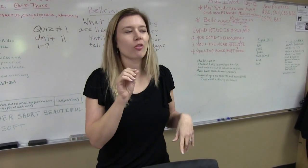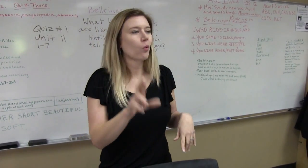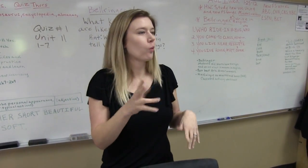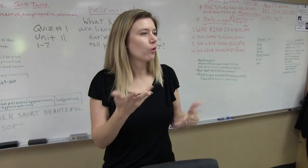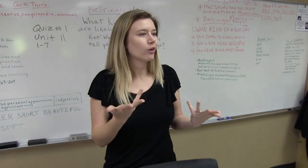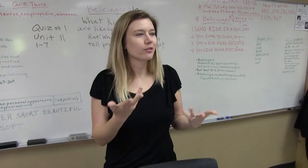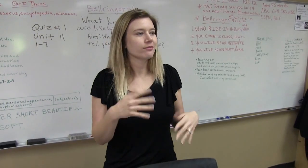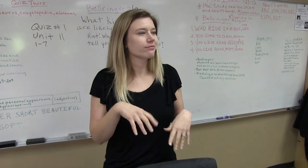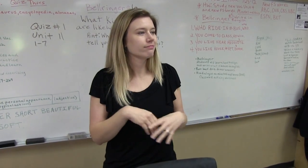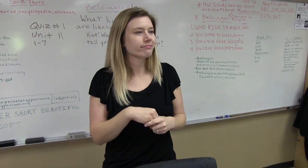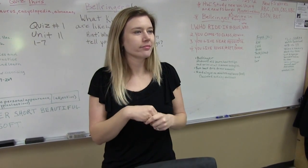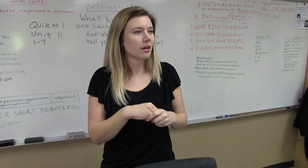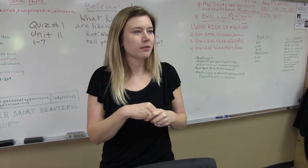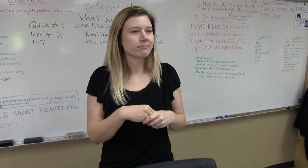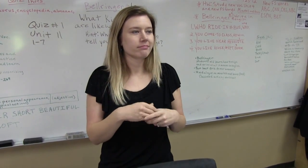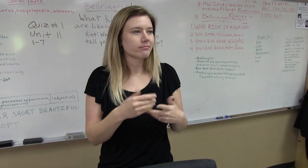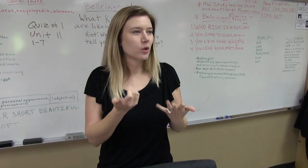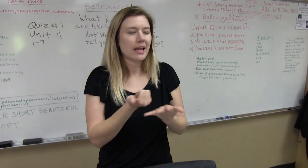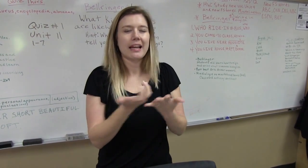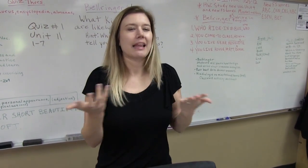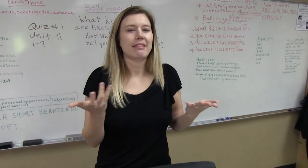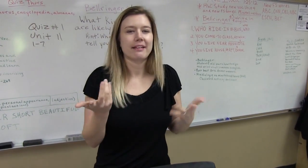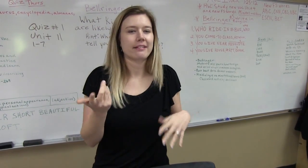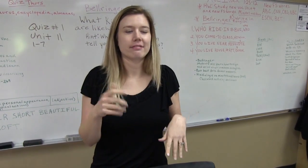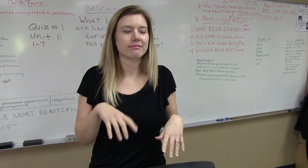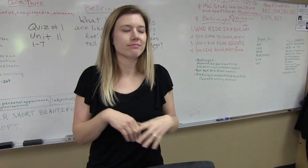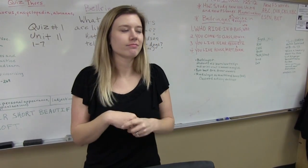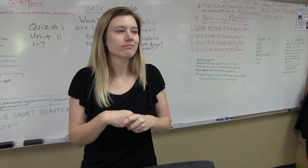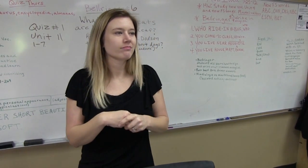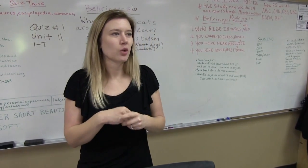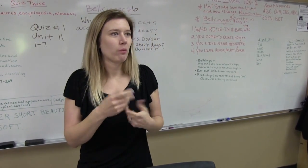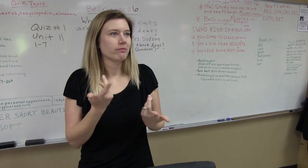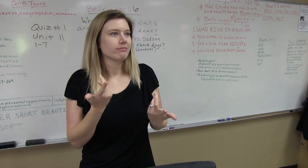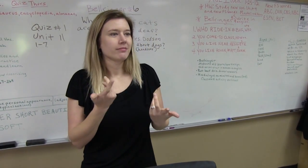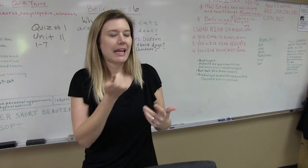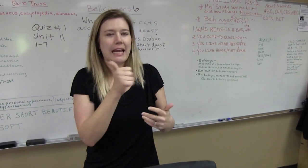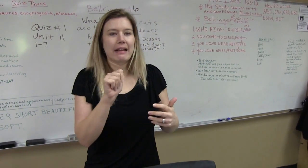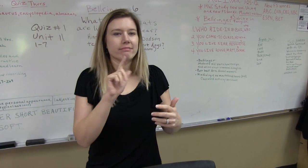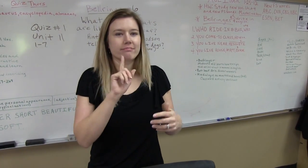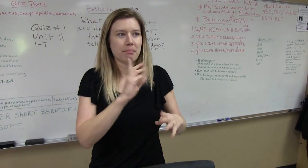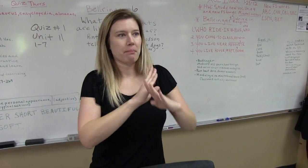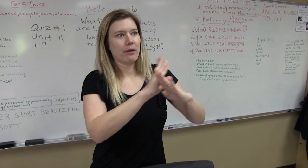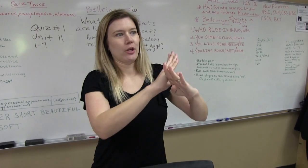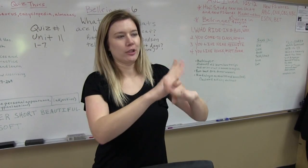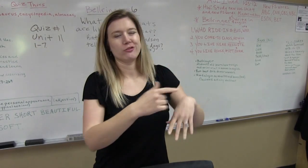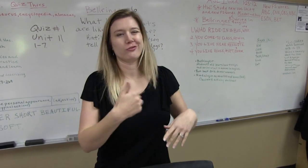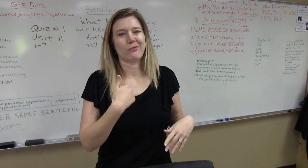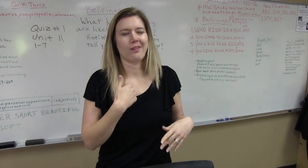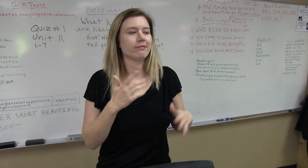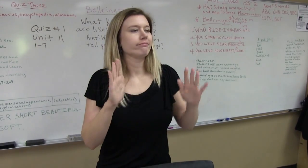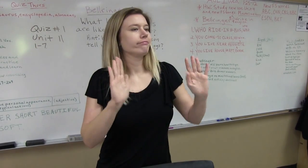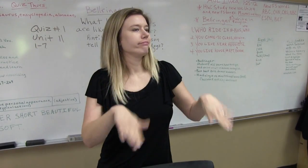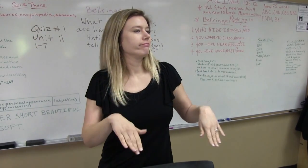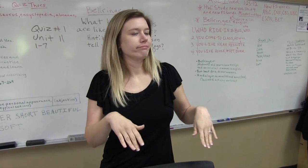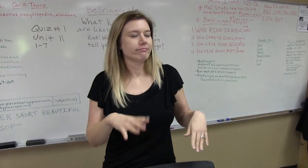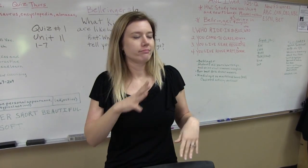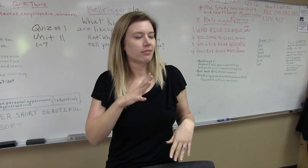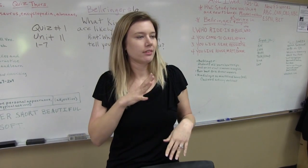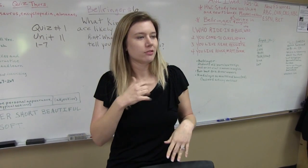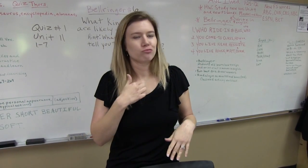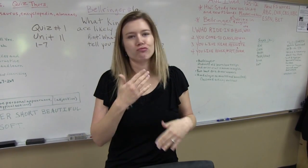make fun of me or oh, anything you know, like any kind of barrier that popped up, I was